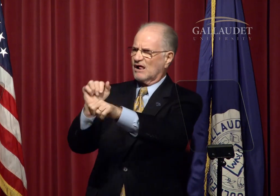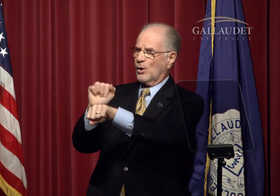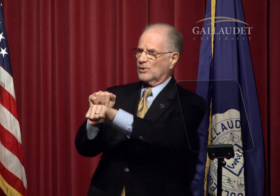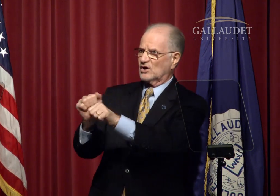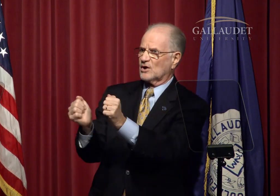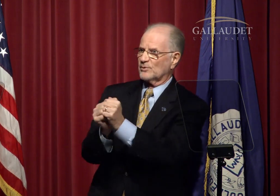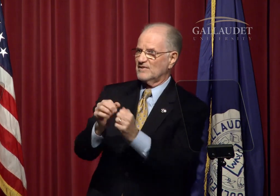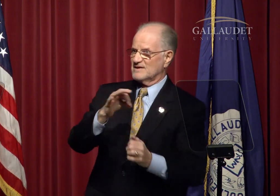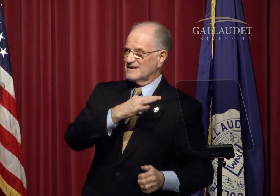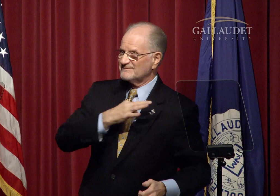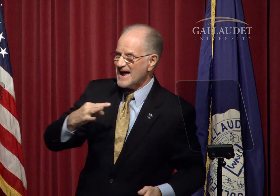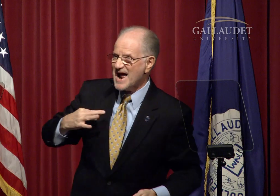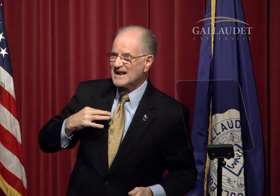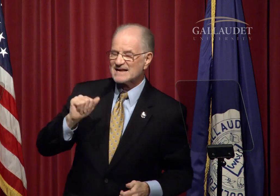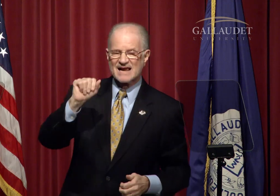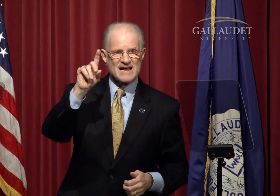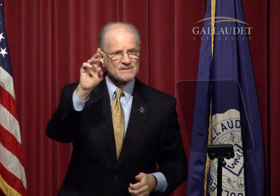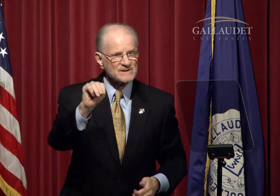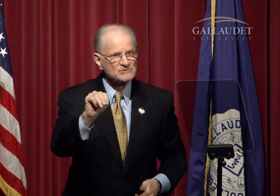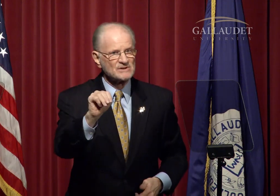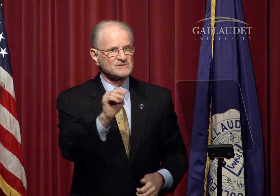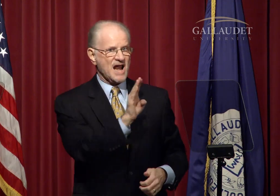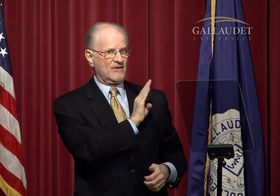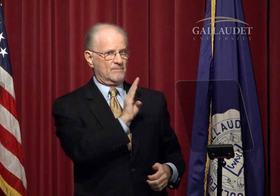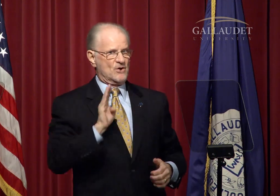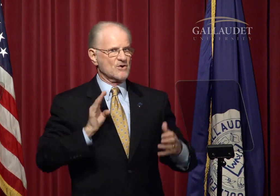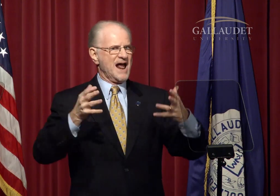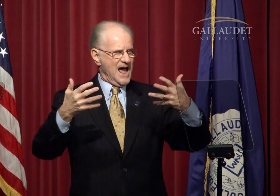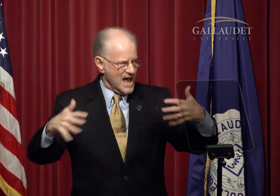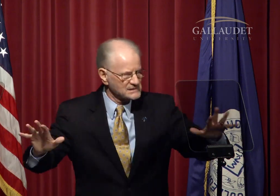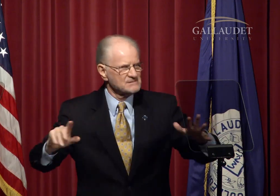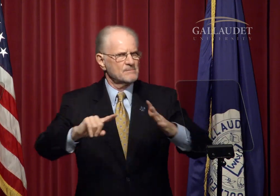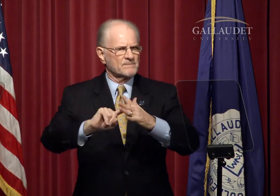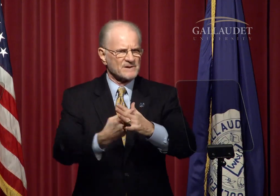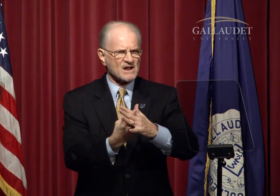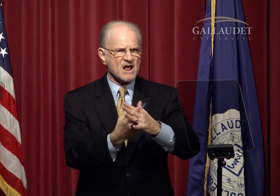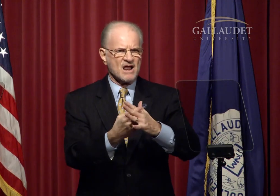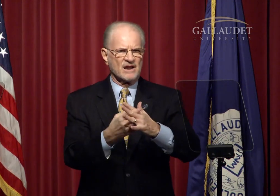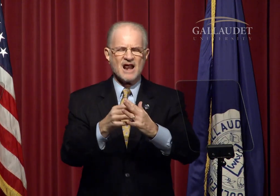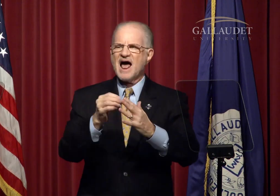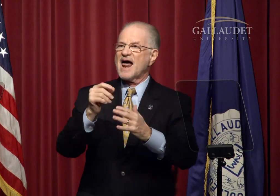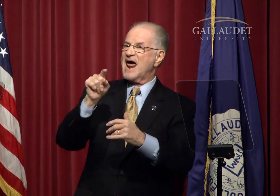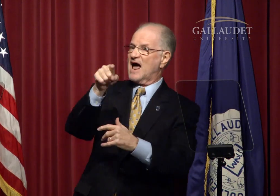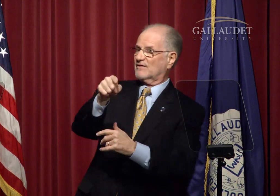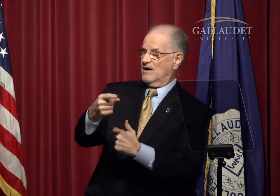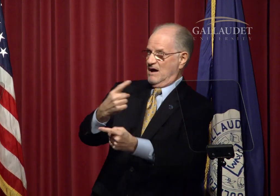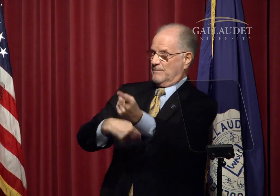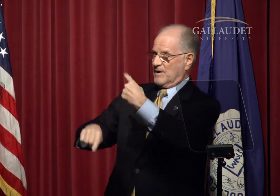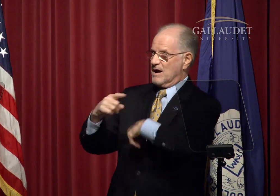Initial work with the Faculty, Administrators and the Board has begun